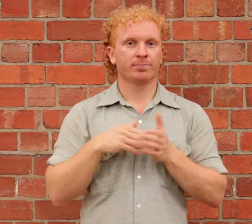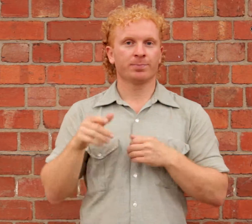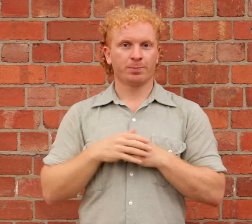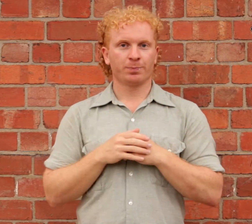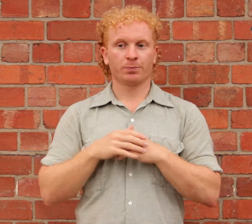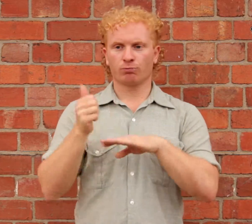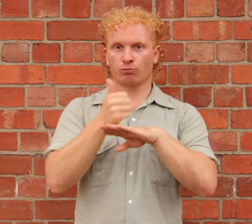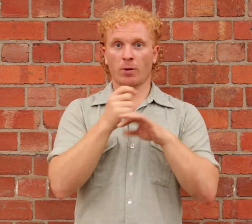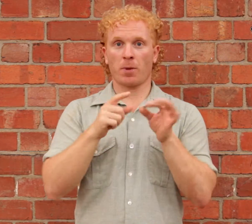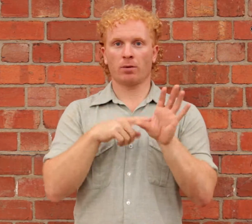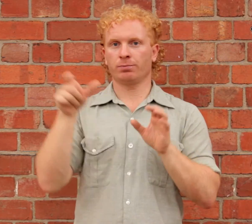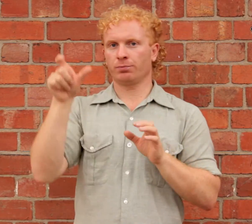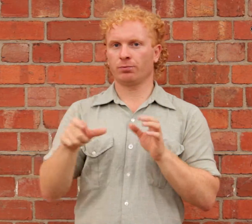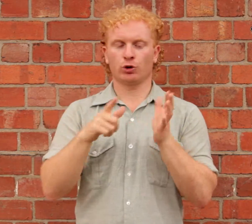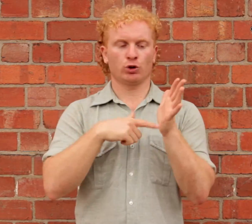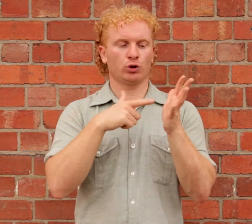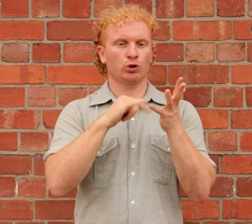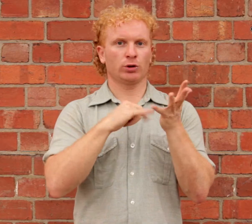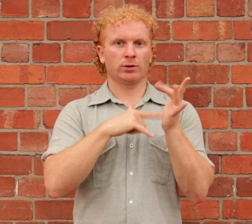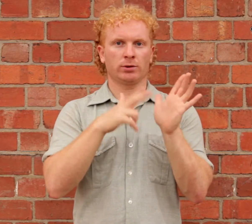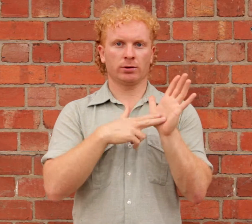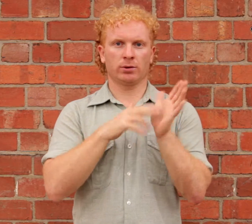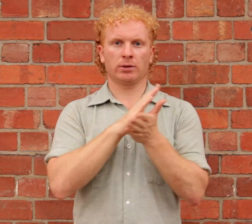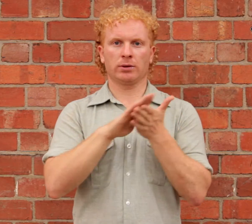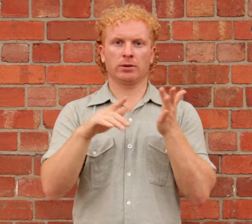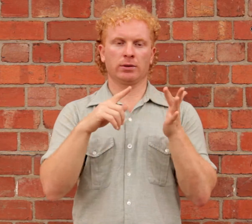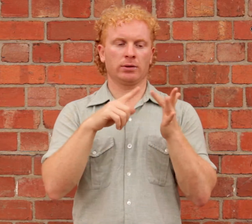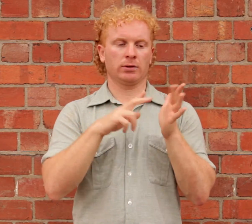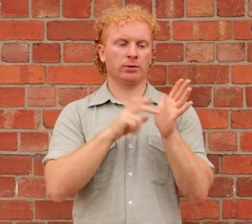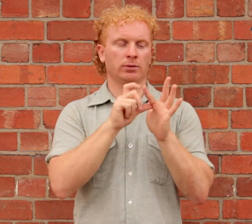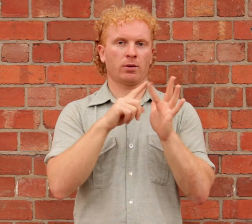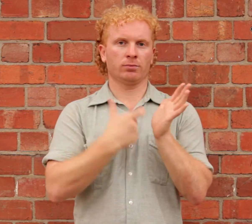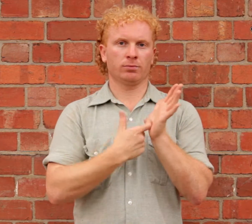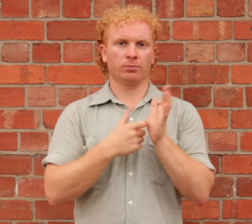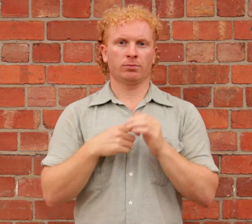It is curated by Justin Hinder